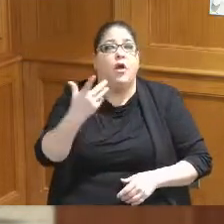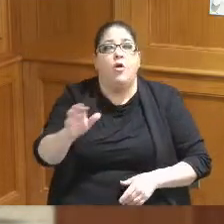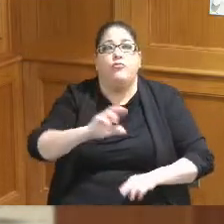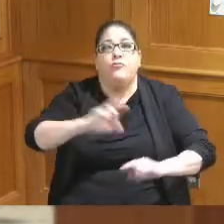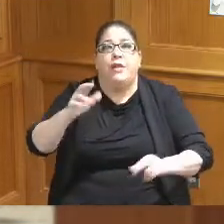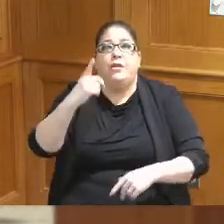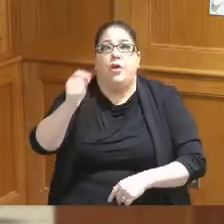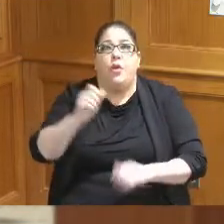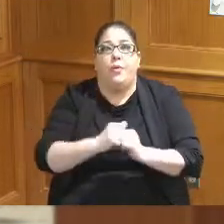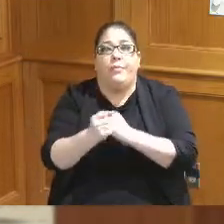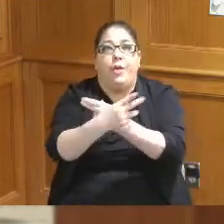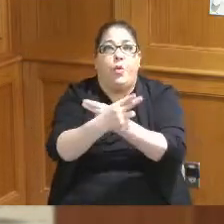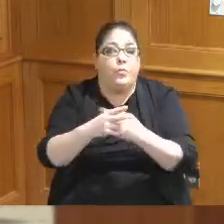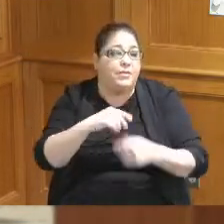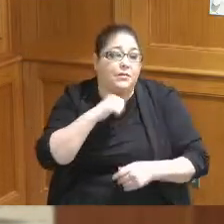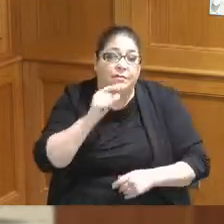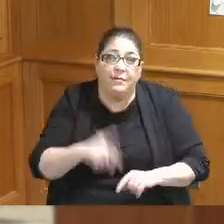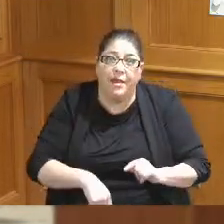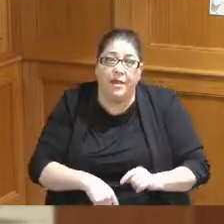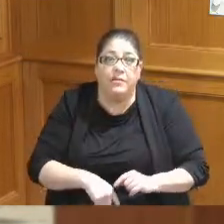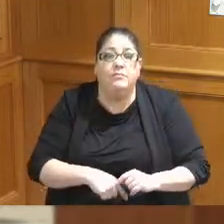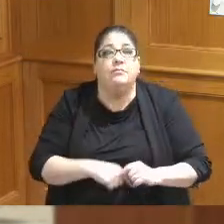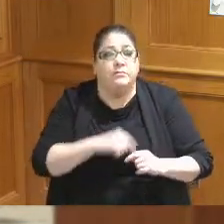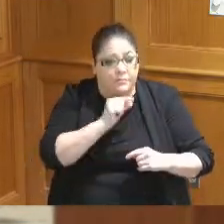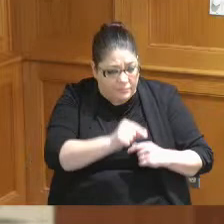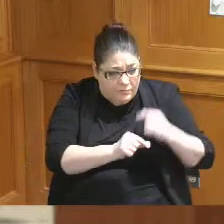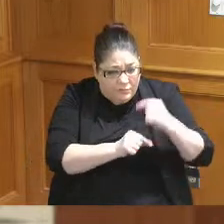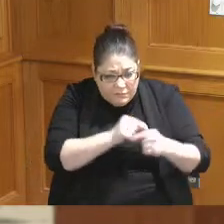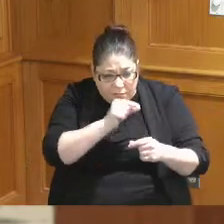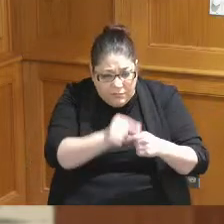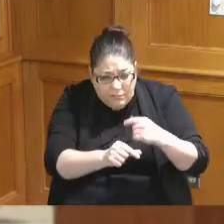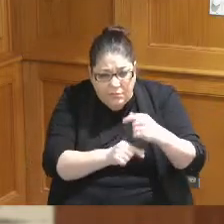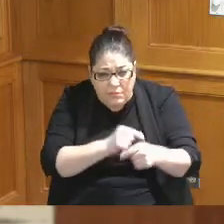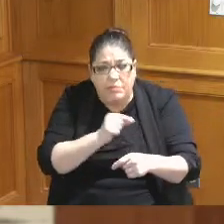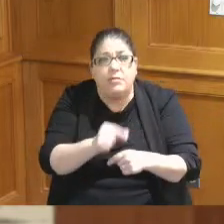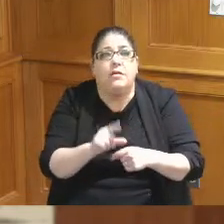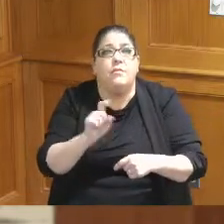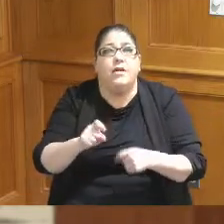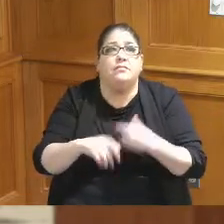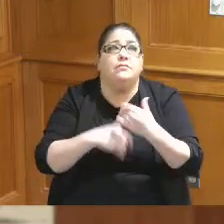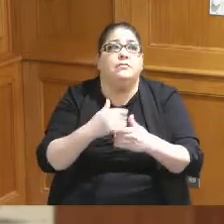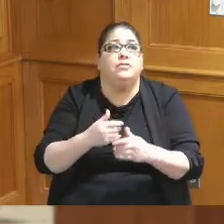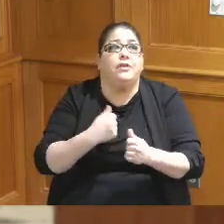with a bow on it but it takes a lot of things that we have to do to get this financing done